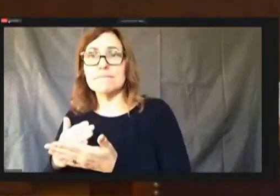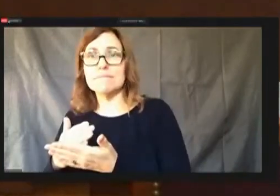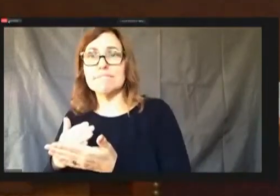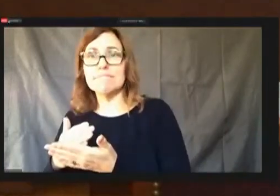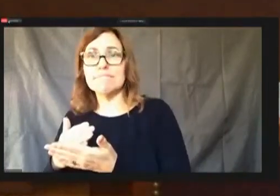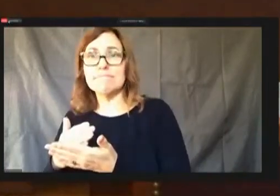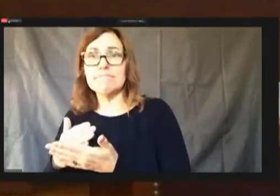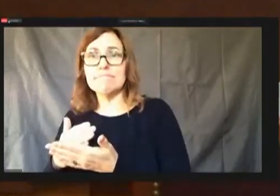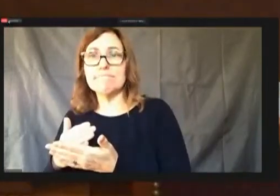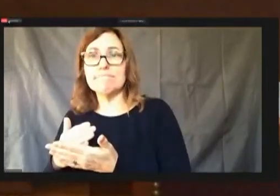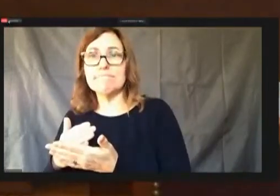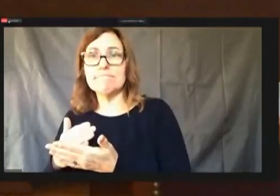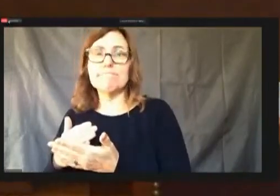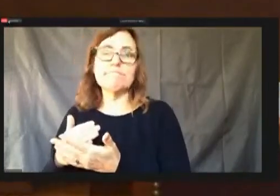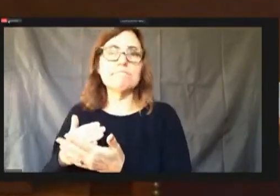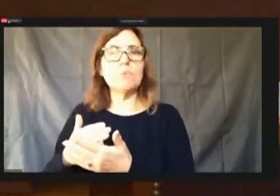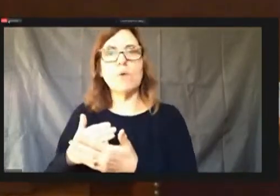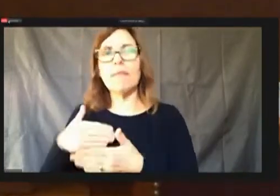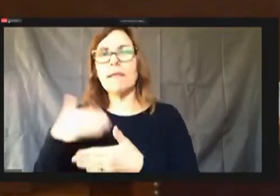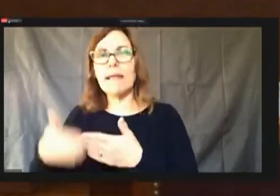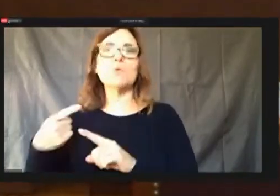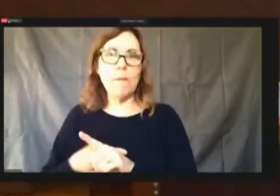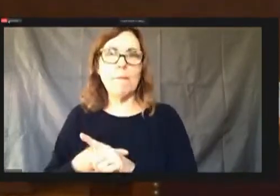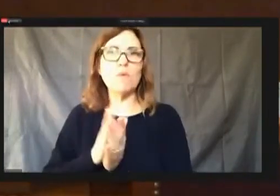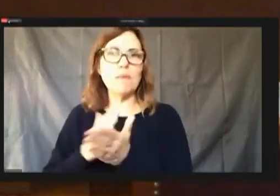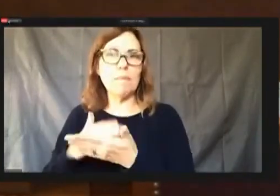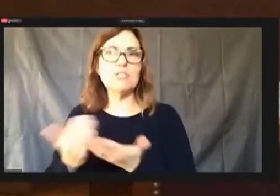When the budgets for you it's going to probably be reopened.